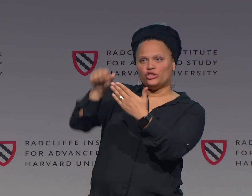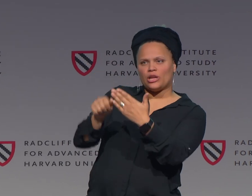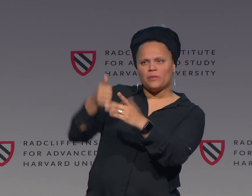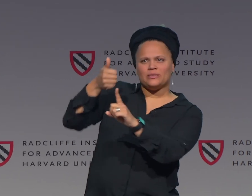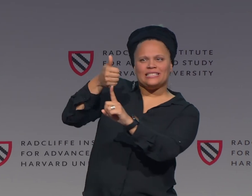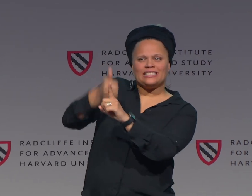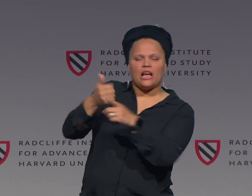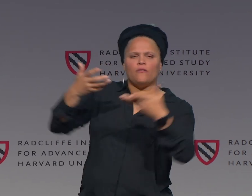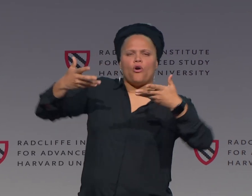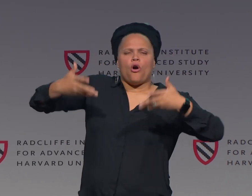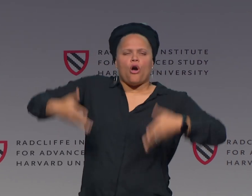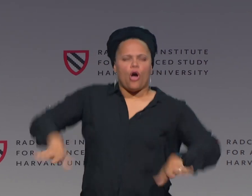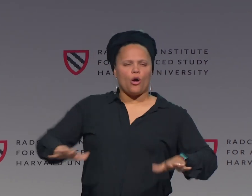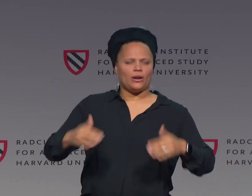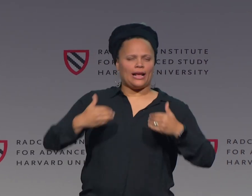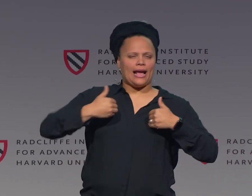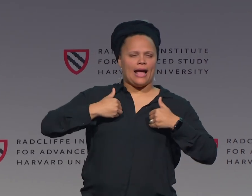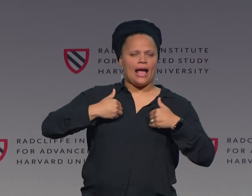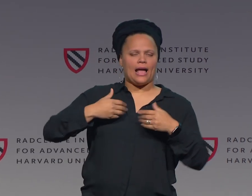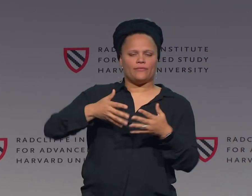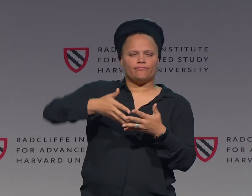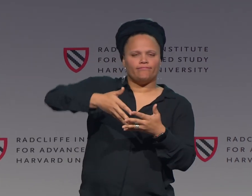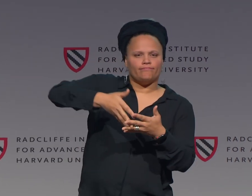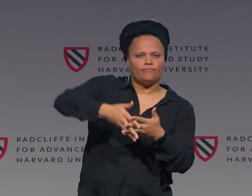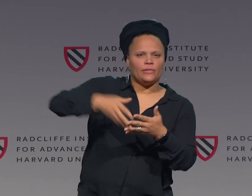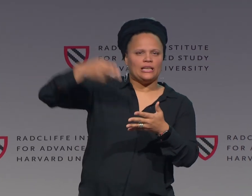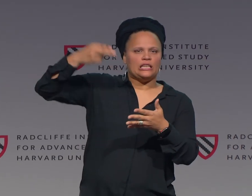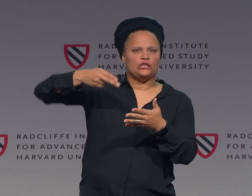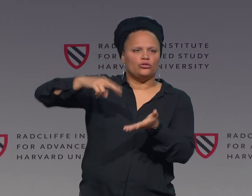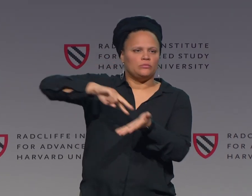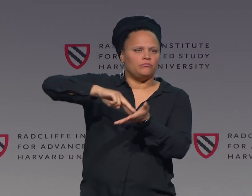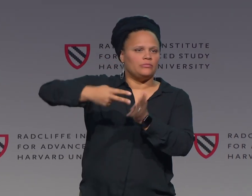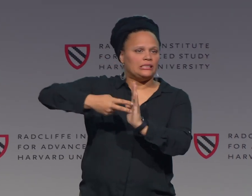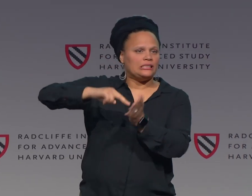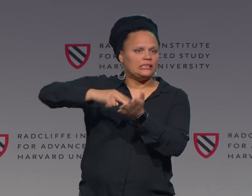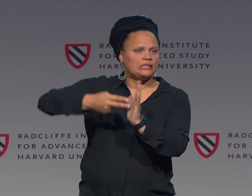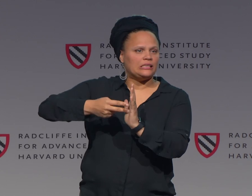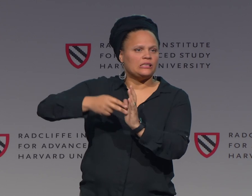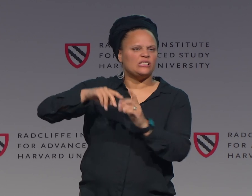So that hand shape in itself has a very rich history,